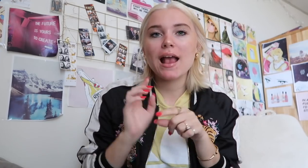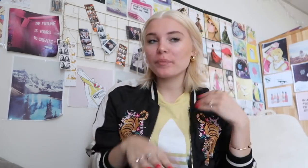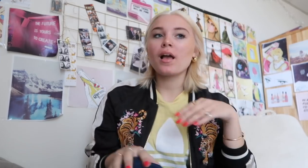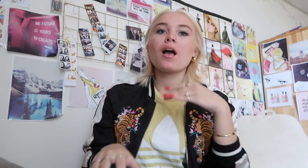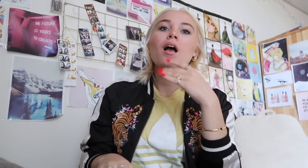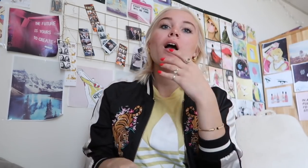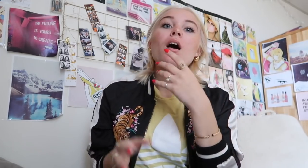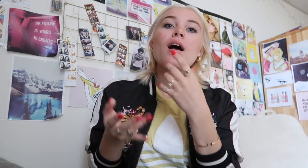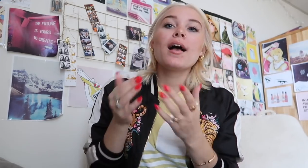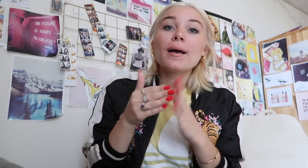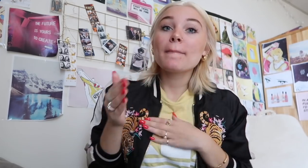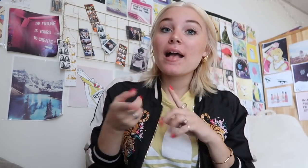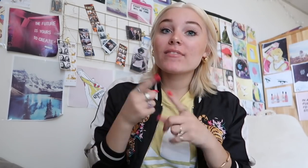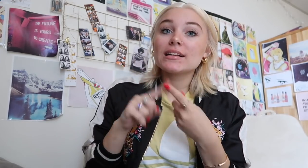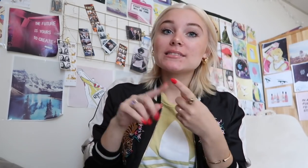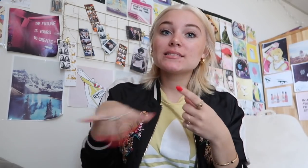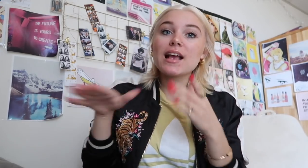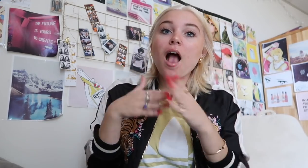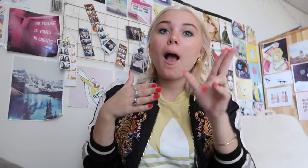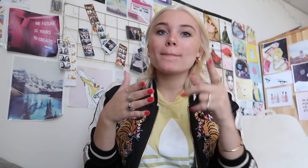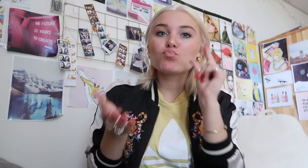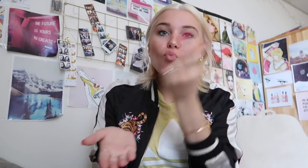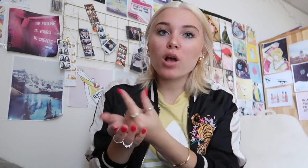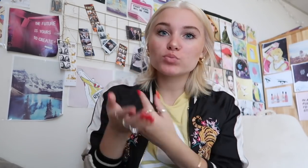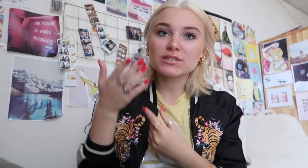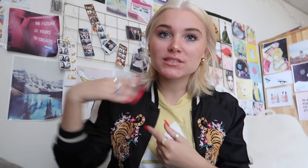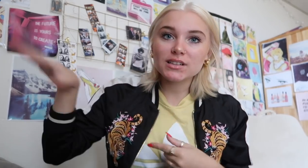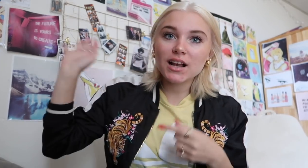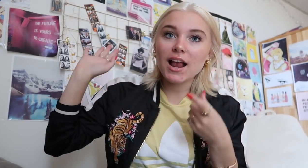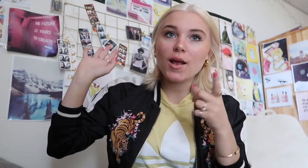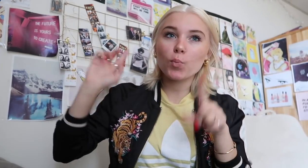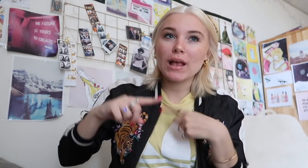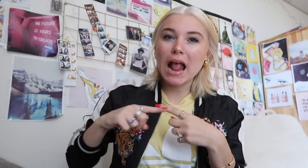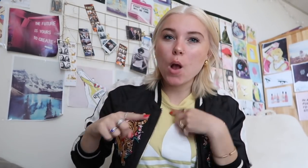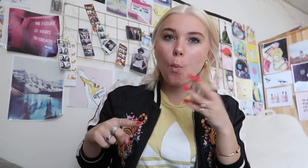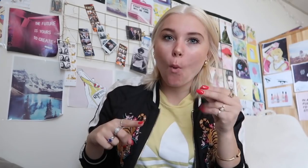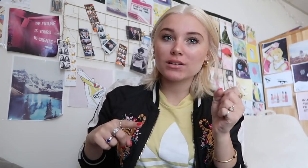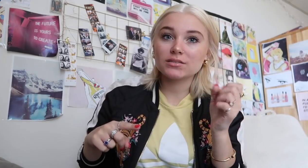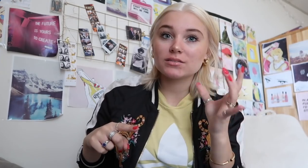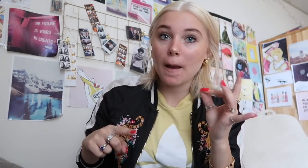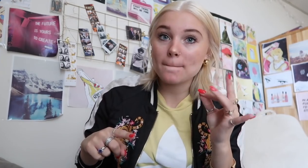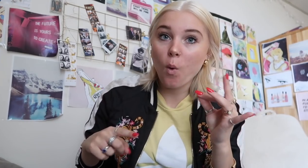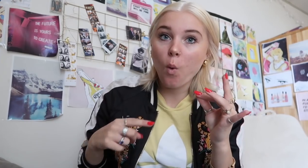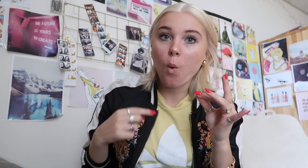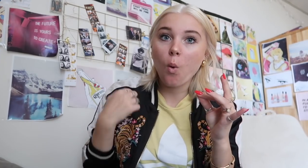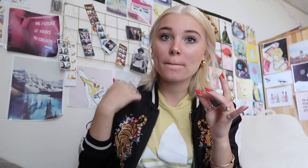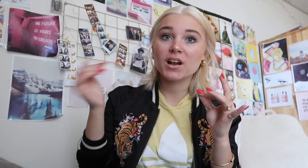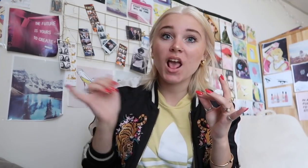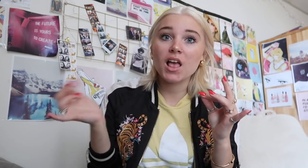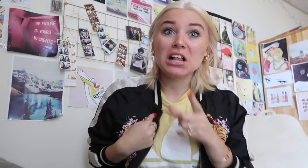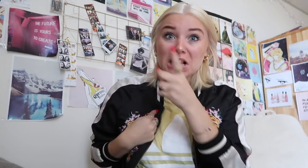and I finally reunited with my deaf friends but they ended up graduating so soon when I was in my sophomore year